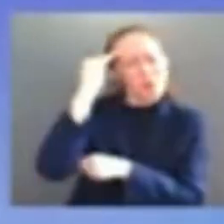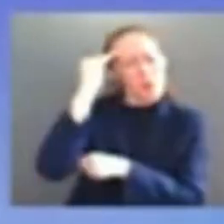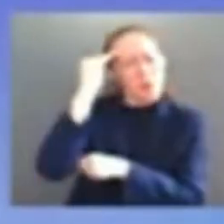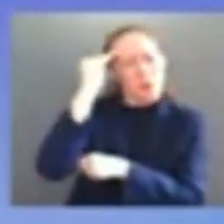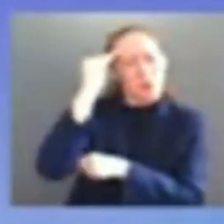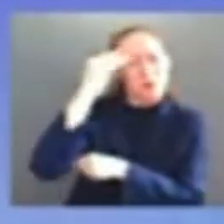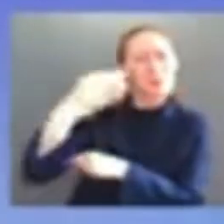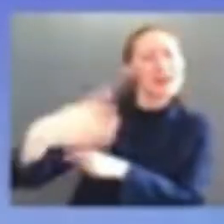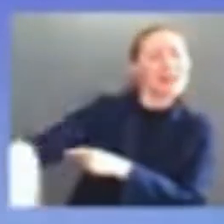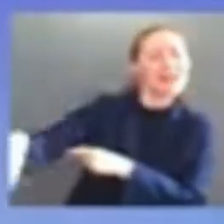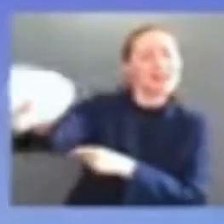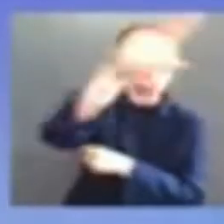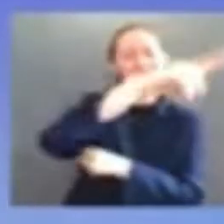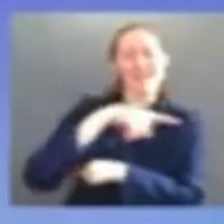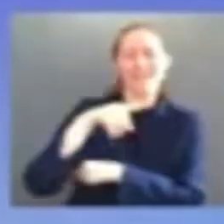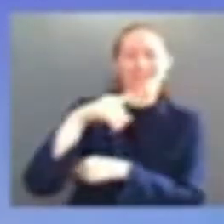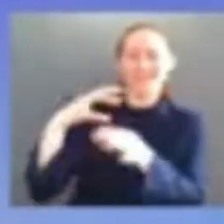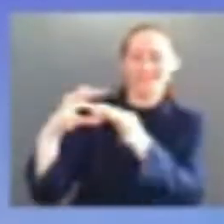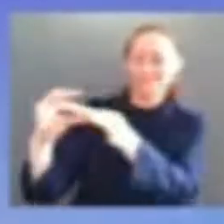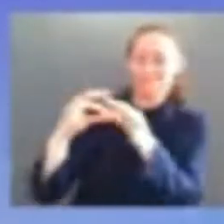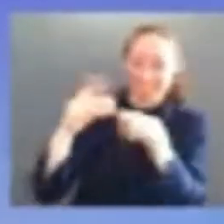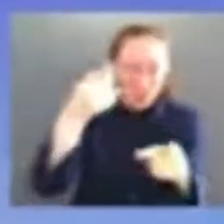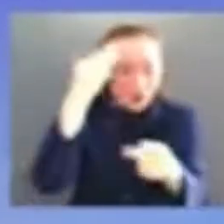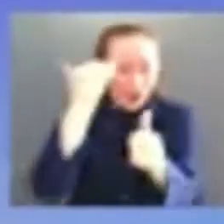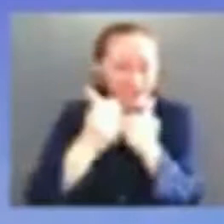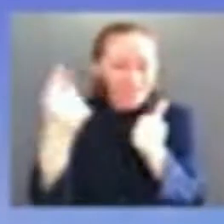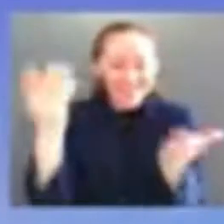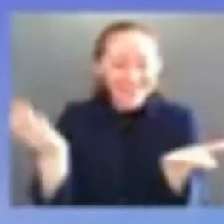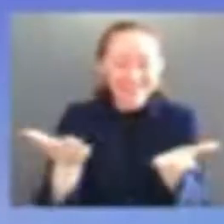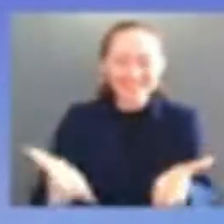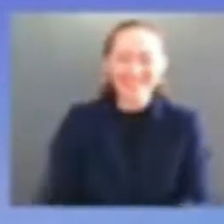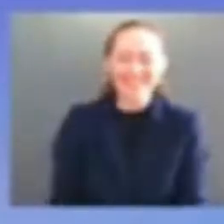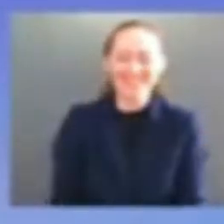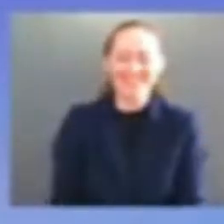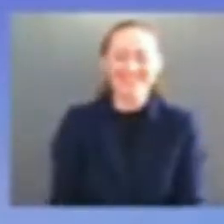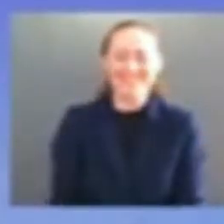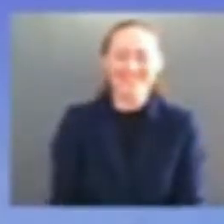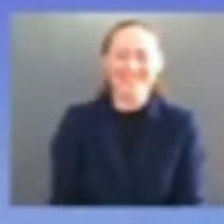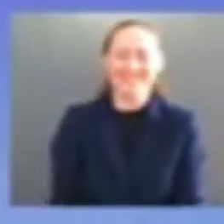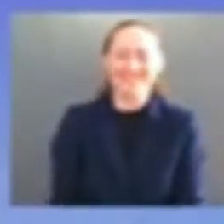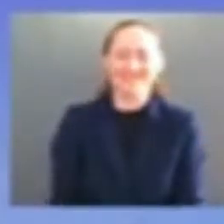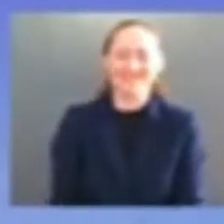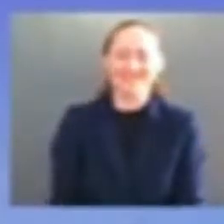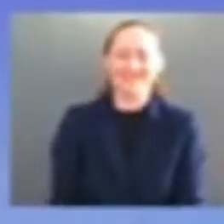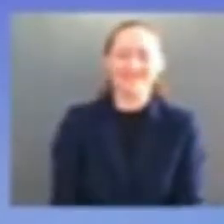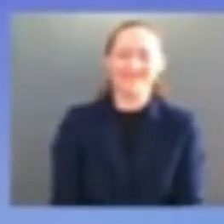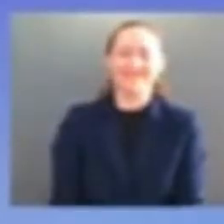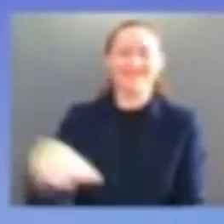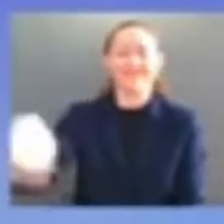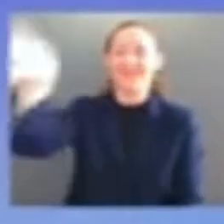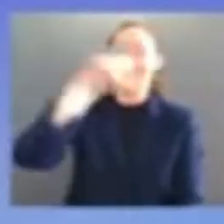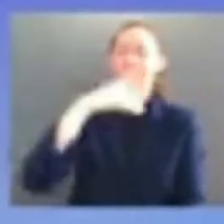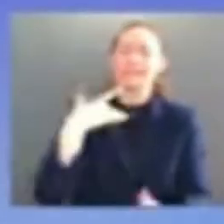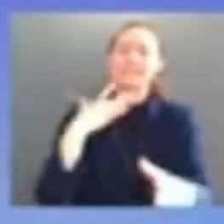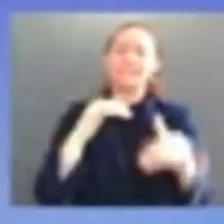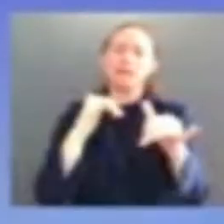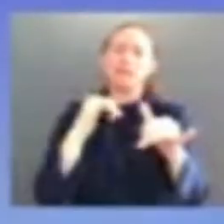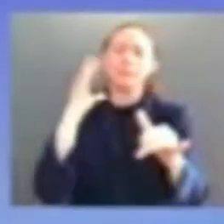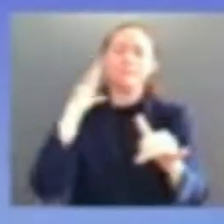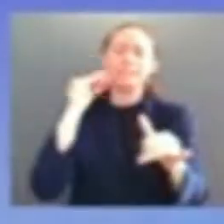just like they have just like they have the same with the women members of congress as well across